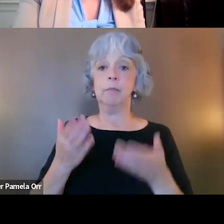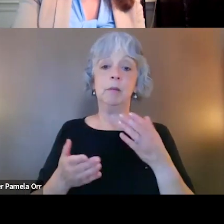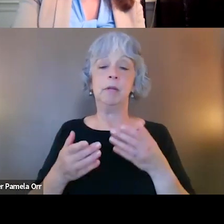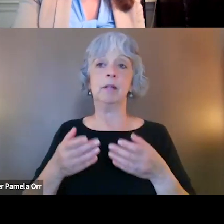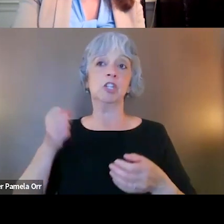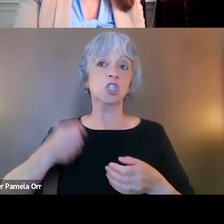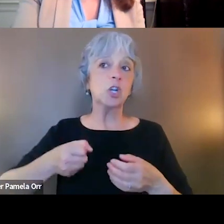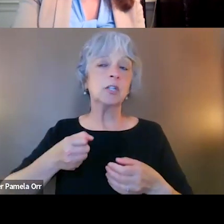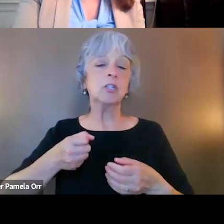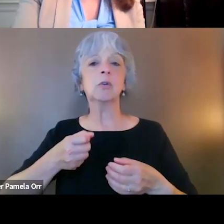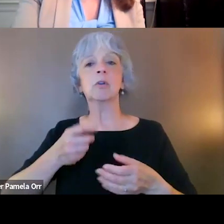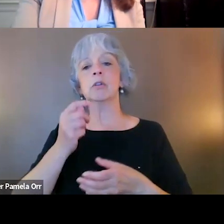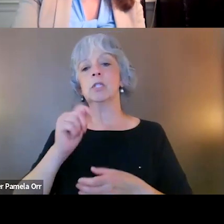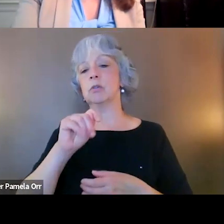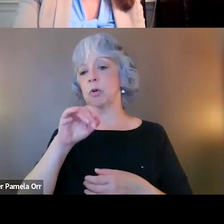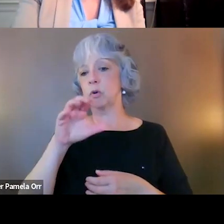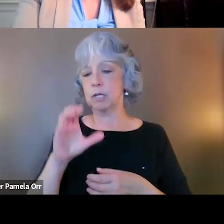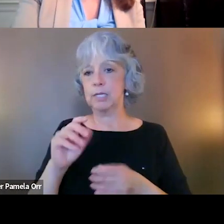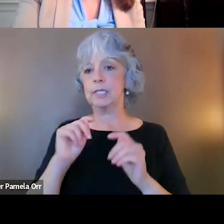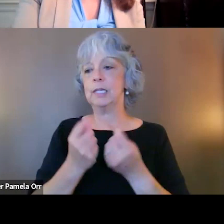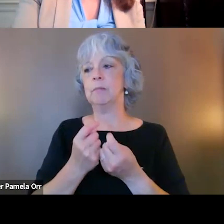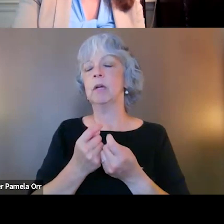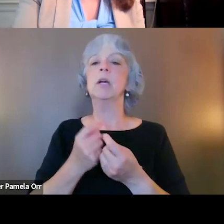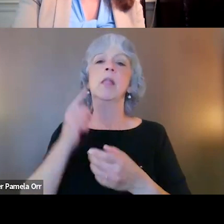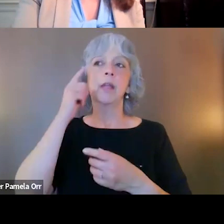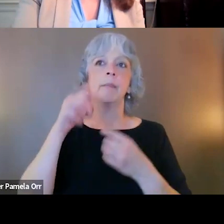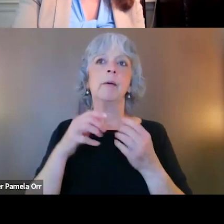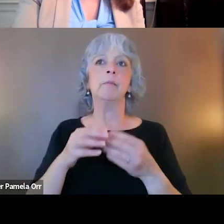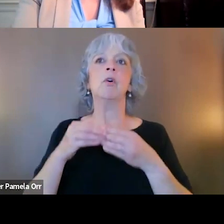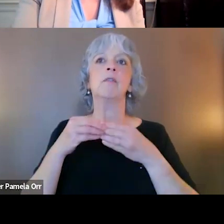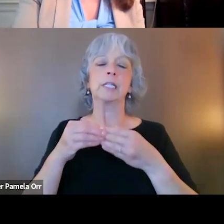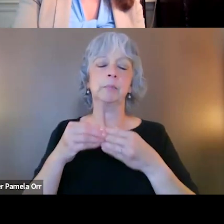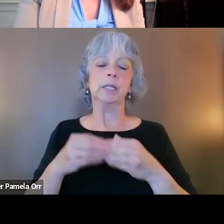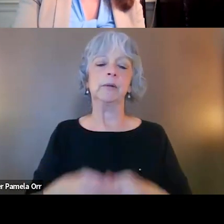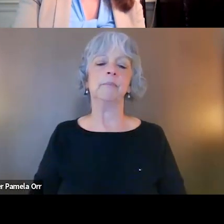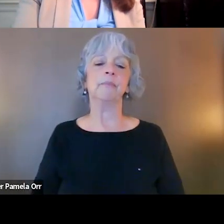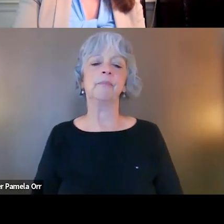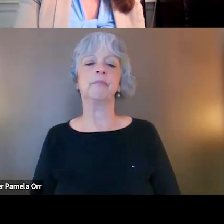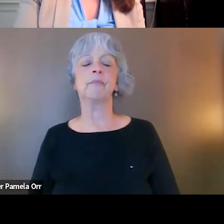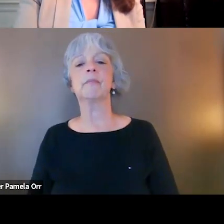consider being more expansive. And this ties back to something I said early on about veterans with other than unhonorable discharge,